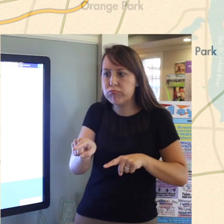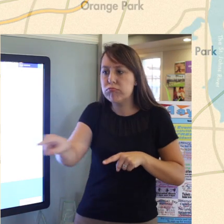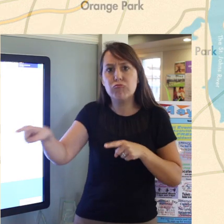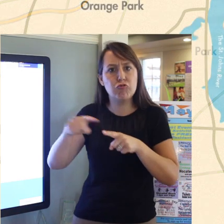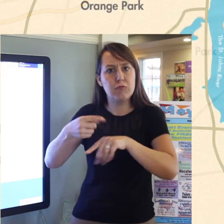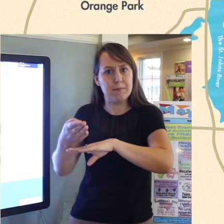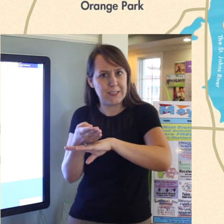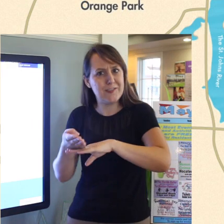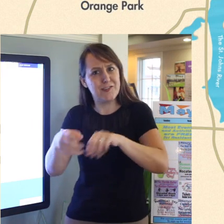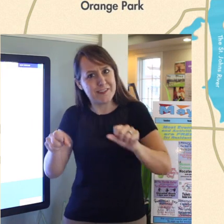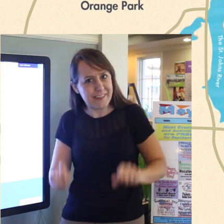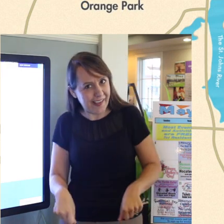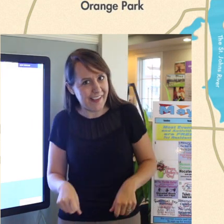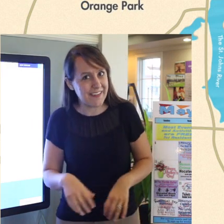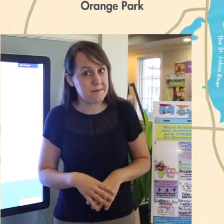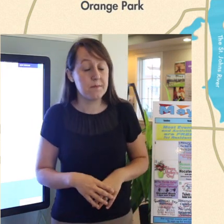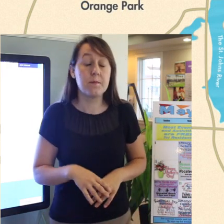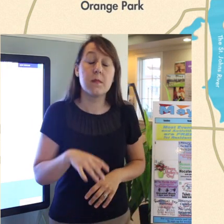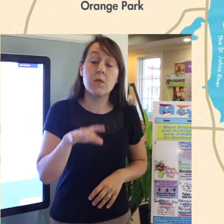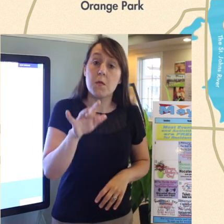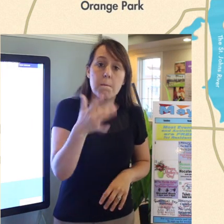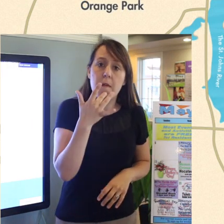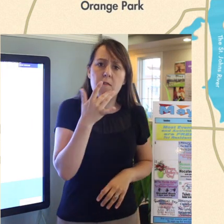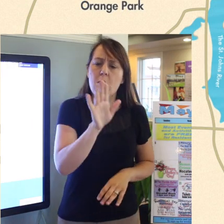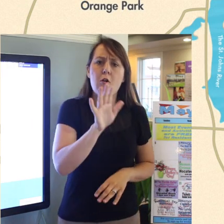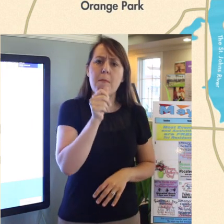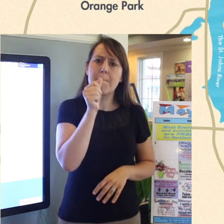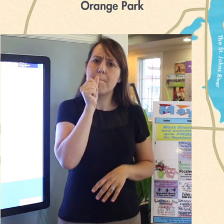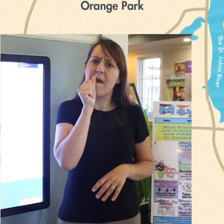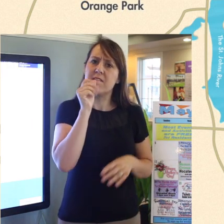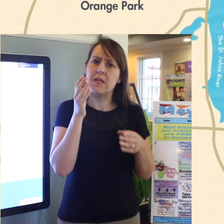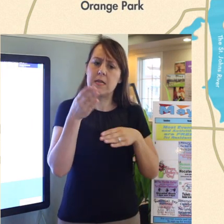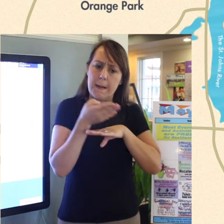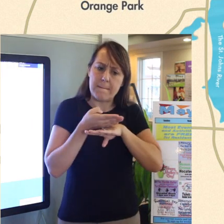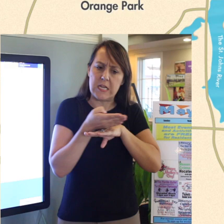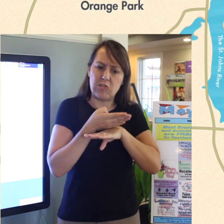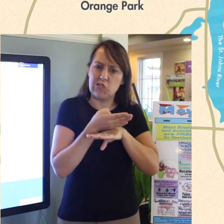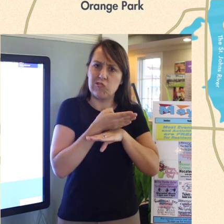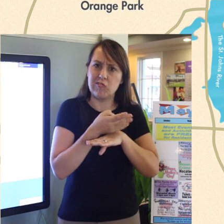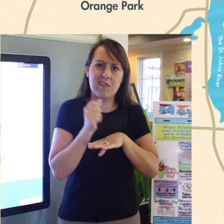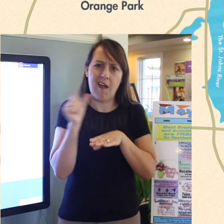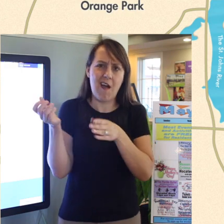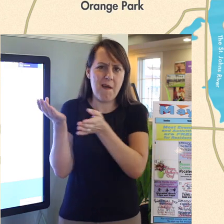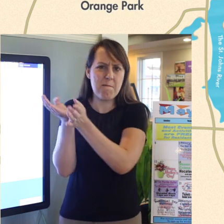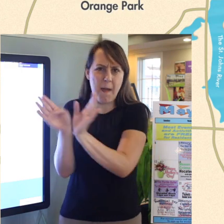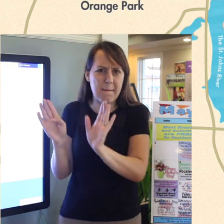If you prefer a private beach experience than a public beach experience